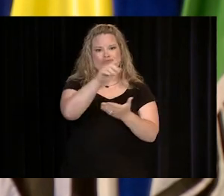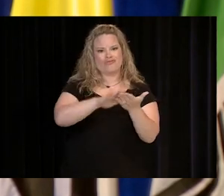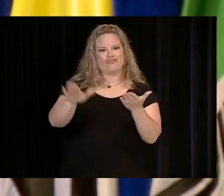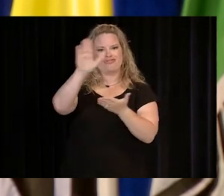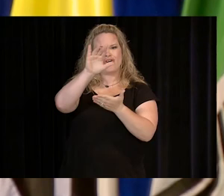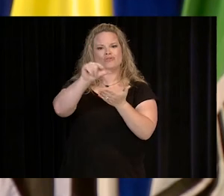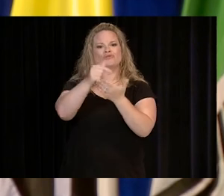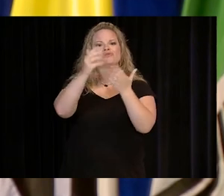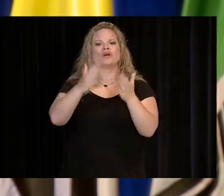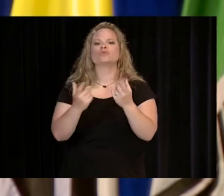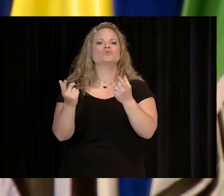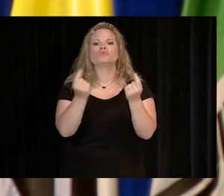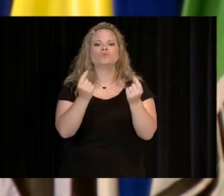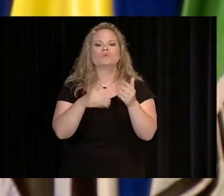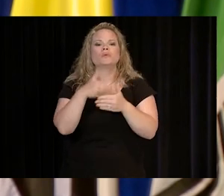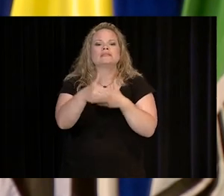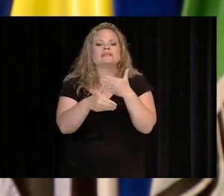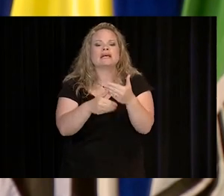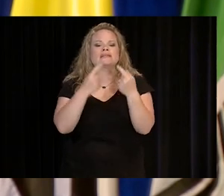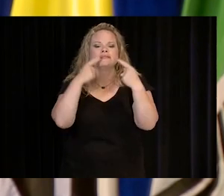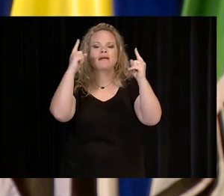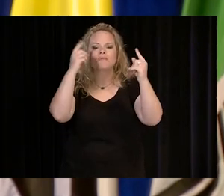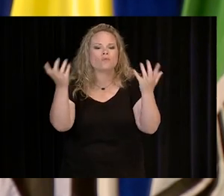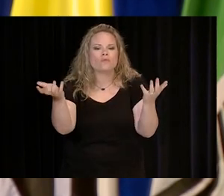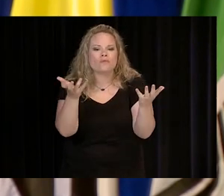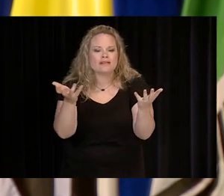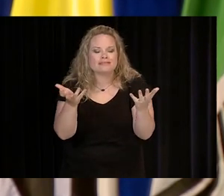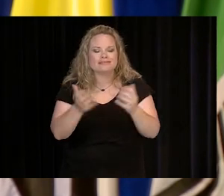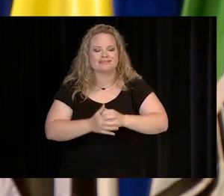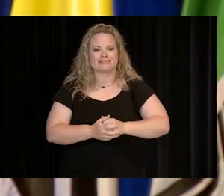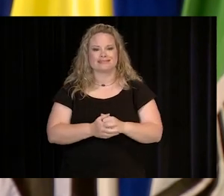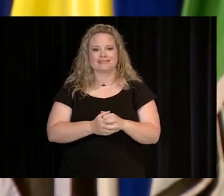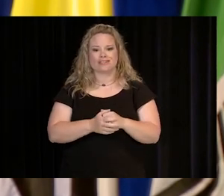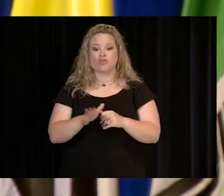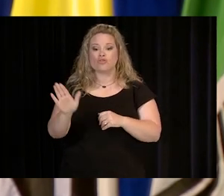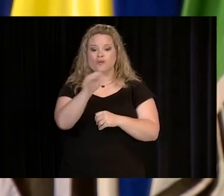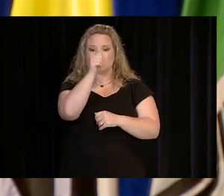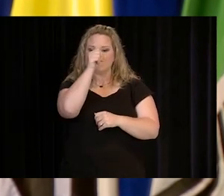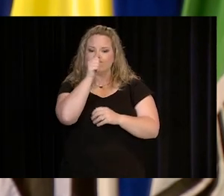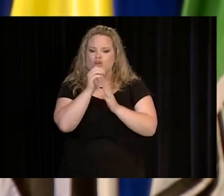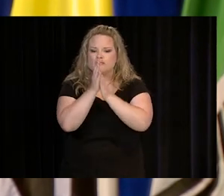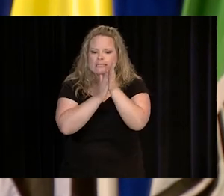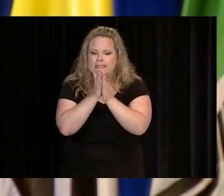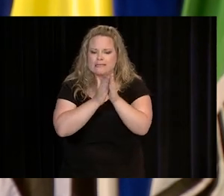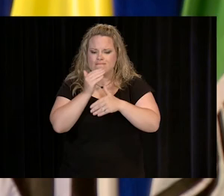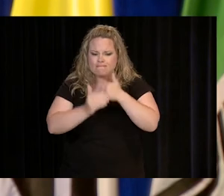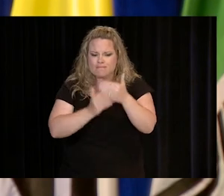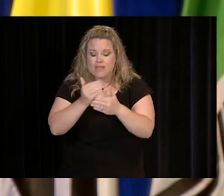NOW THAT YOU ARE A COLLEGE GRADUATE, WHAT ELSE DO YOU WANT TO ACCOMPLISH? THE PERSEVERANCE AND PASSION